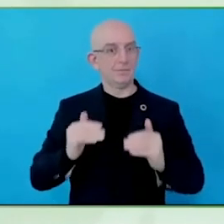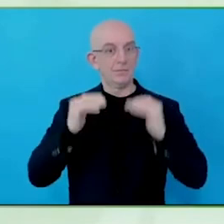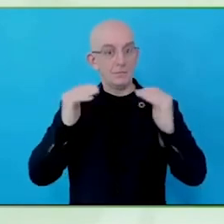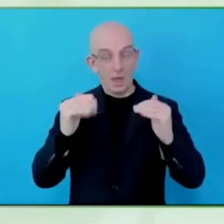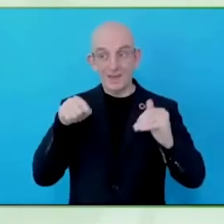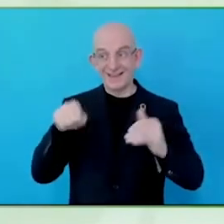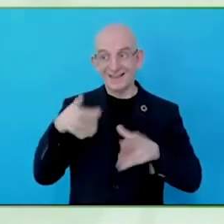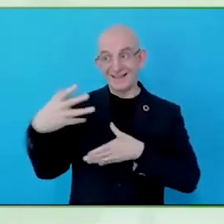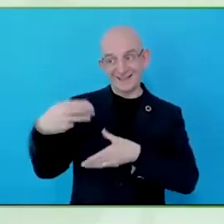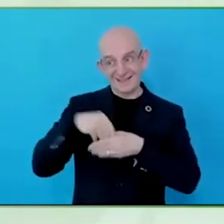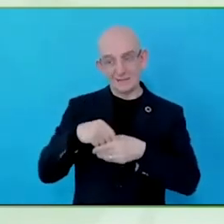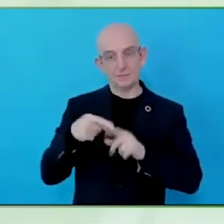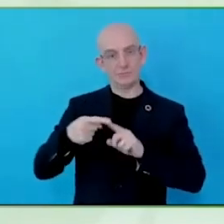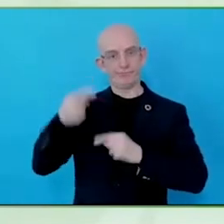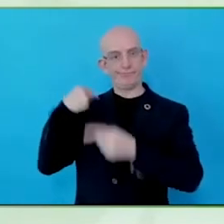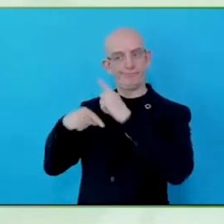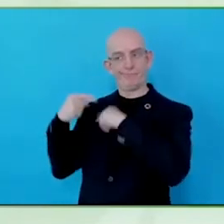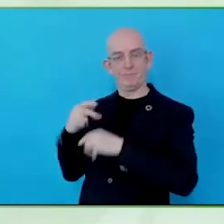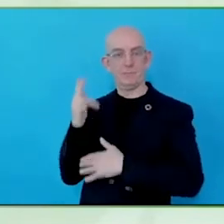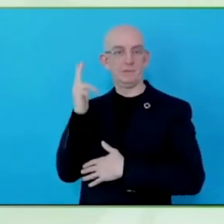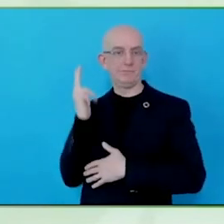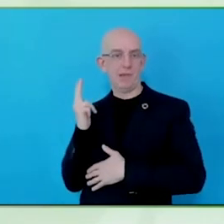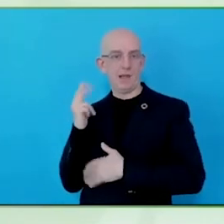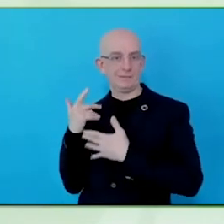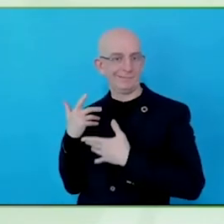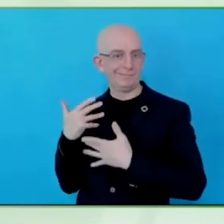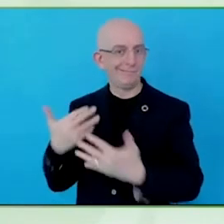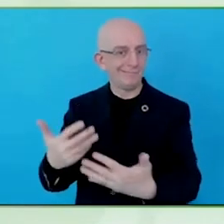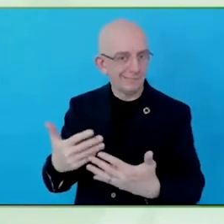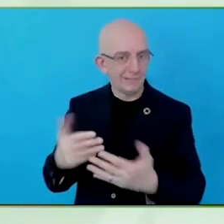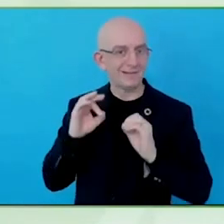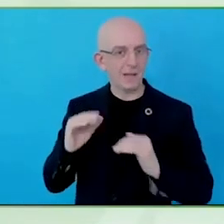A lot of the tools used today for customer experience are actually quite exclusive.